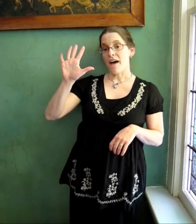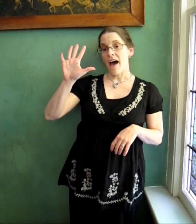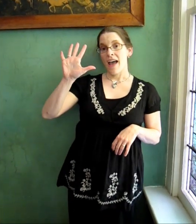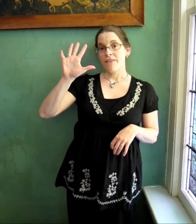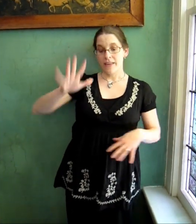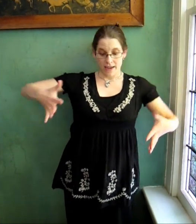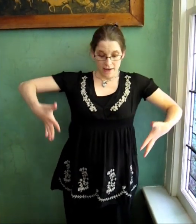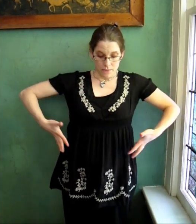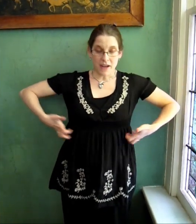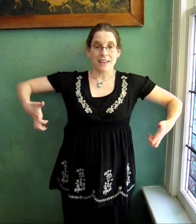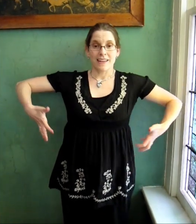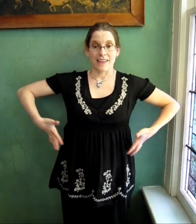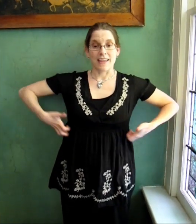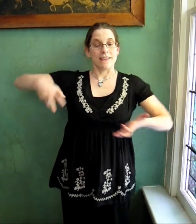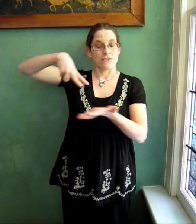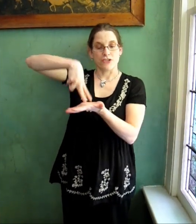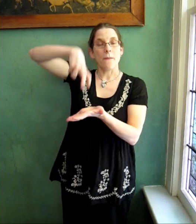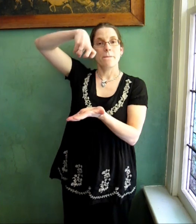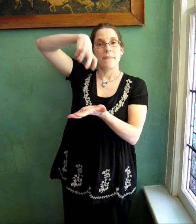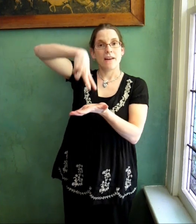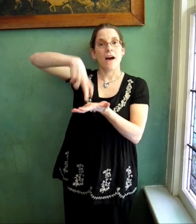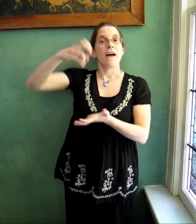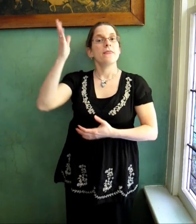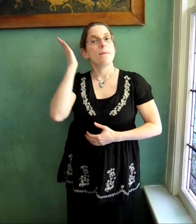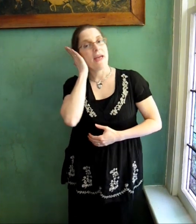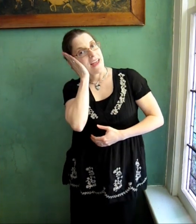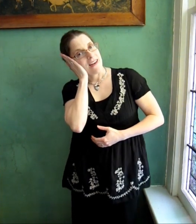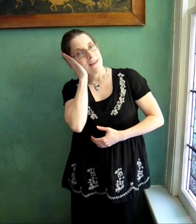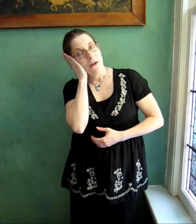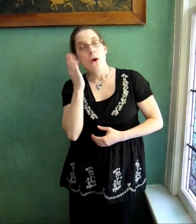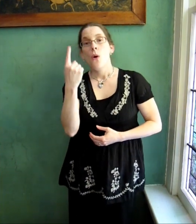FIVE little MONKEYS JUMPING on the BED.